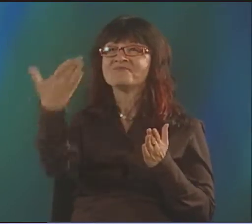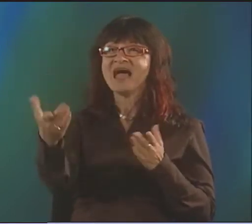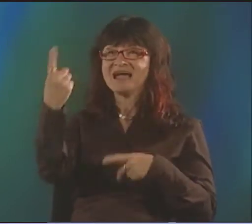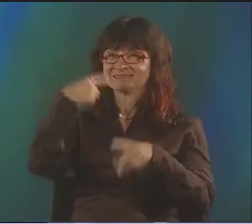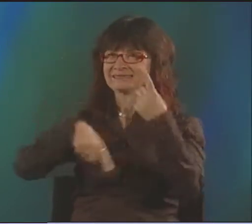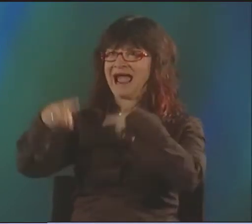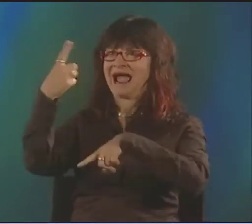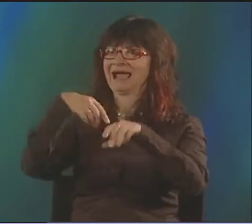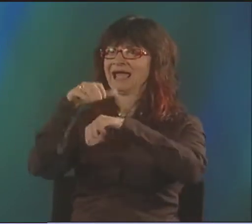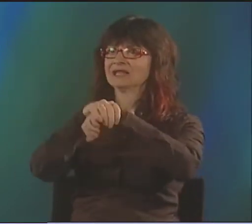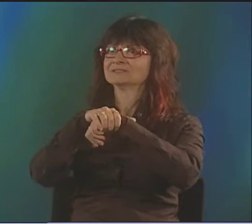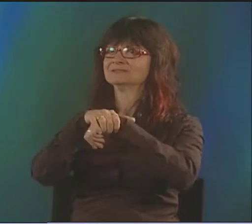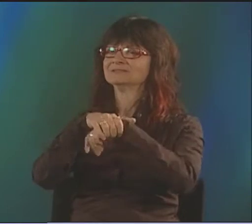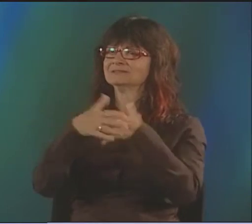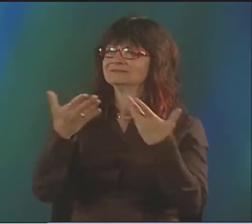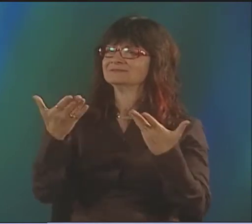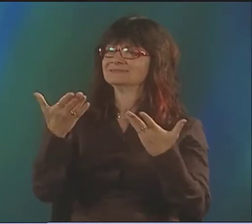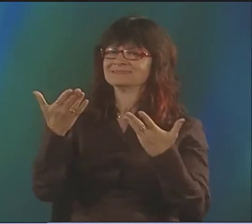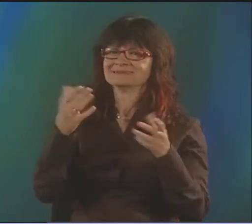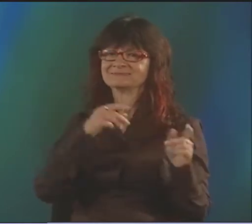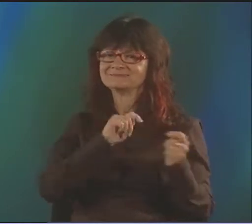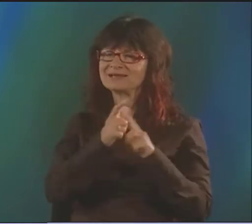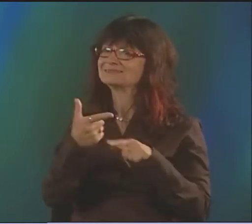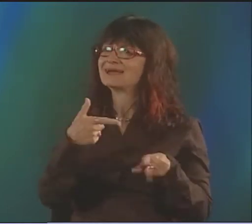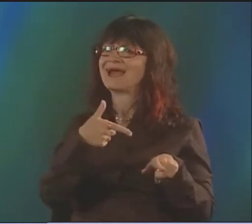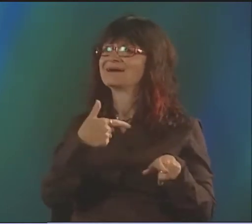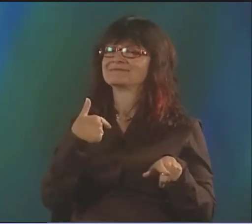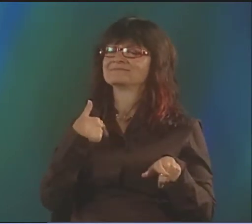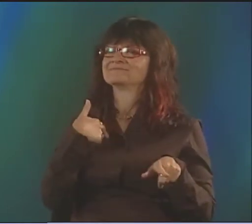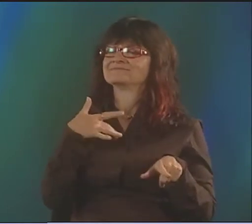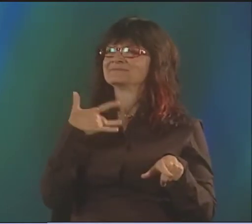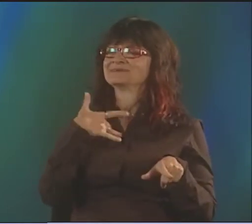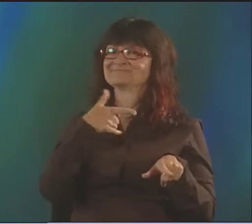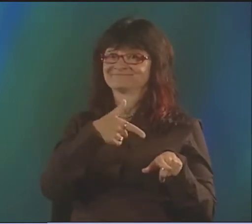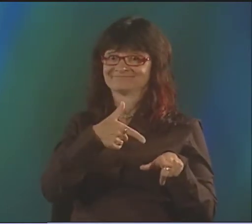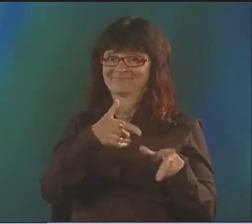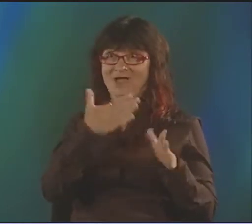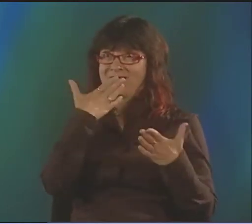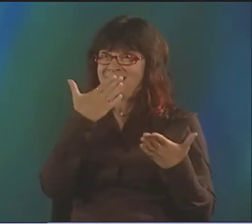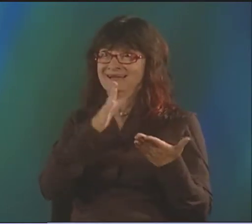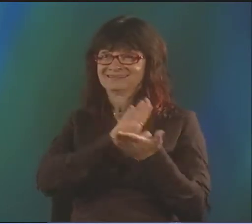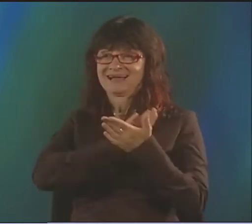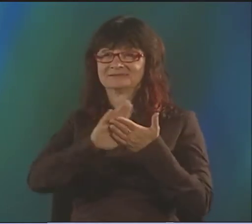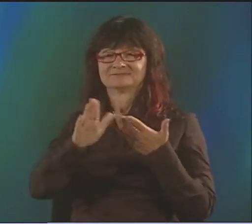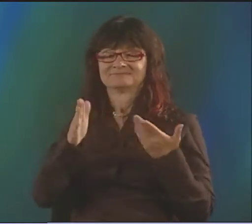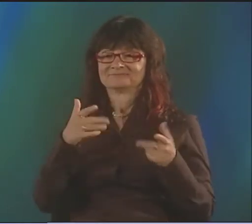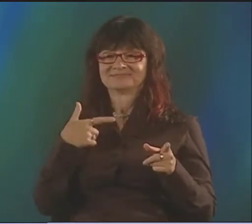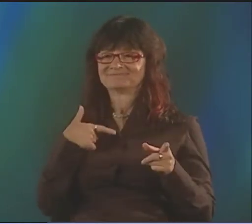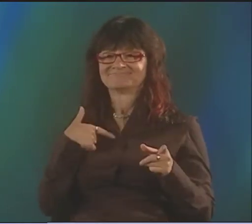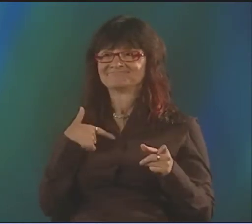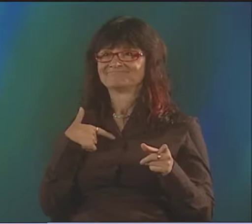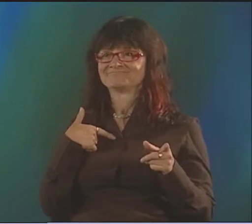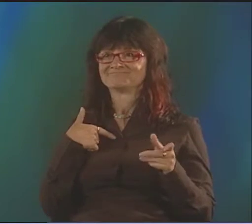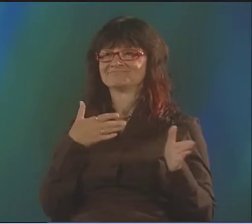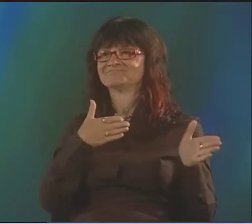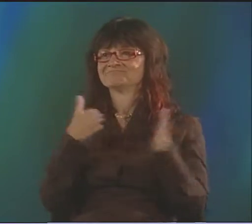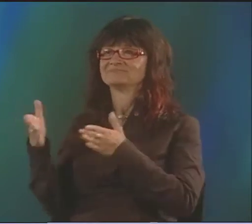THERE WAS A POEM CALLED "SKUNK." AND I WAS TRYING TO FIGURE OUT HOW TO SIGN IT. I THOUGHT IF I COULD DO IT IN ENGLISH, THAT WOULD BE FINE,